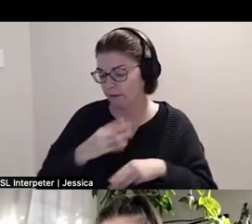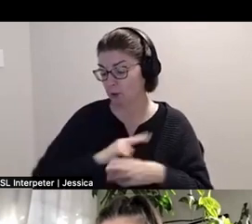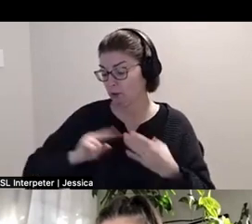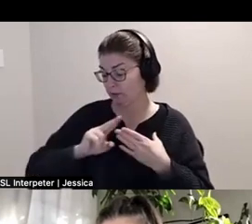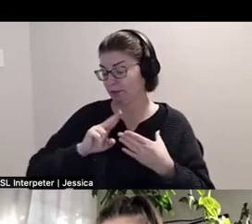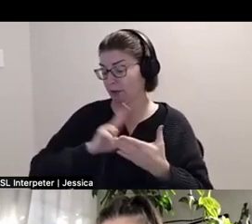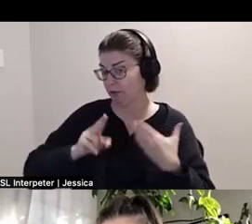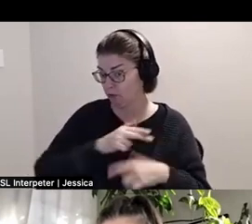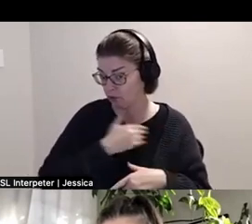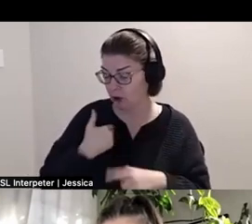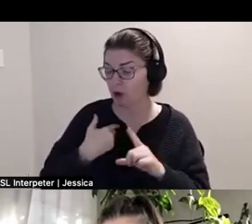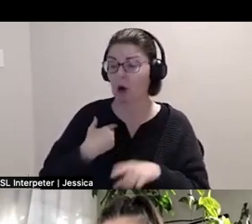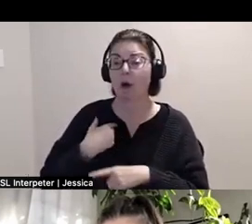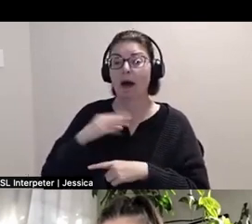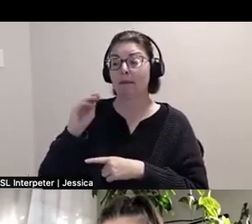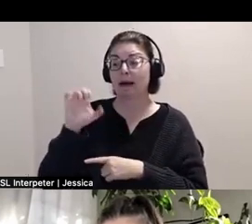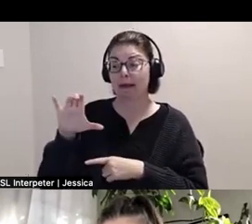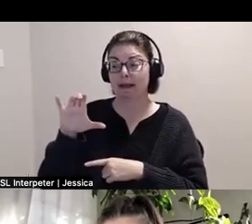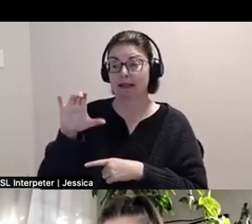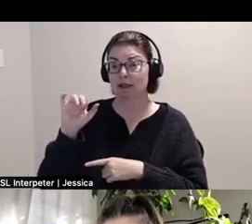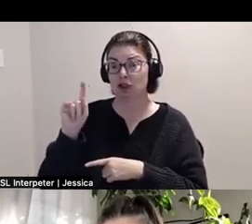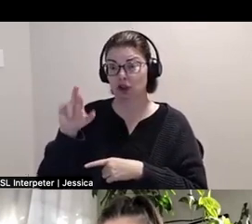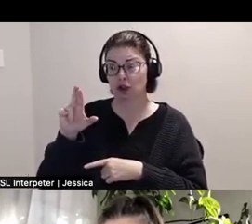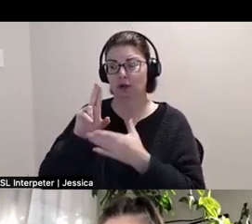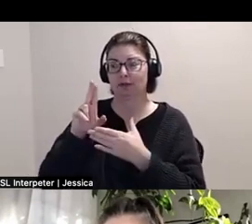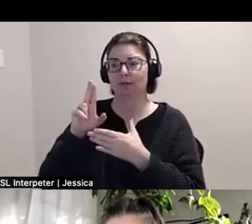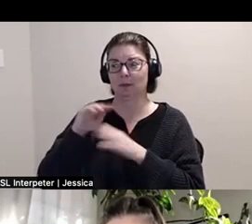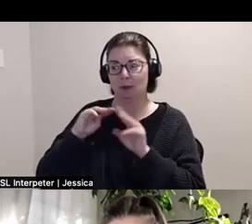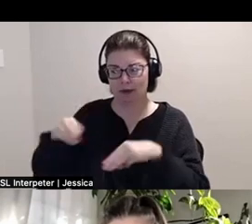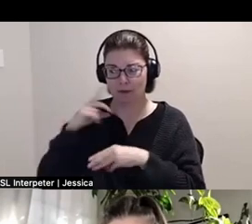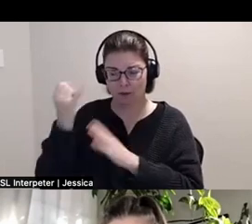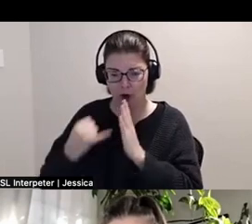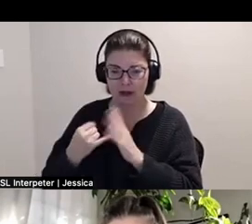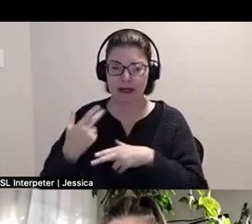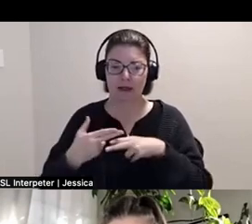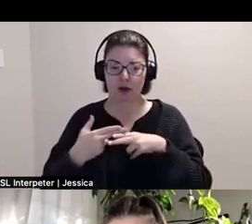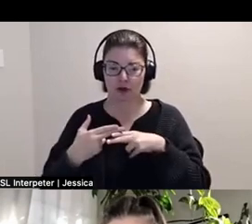McMaster Museum of Art, and as Interim Artistic Director of PAVED Arts